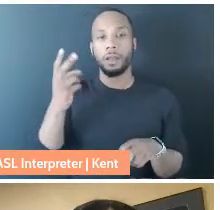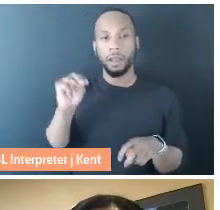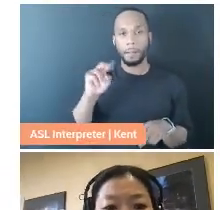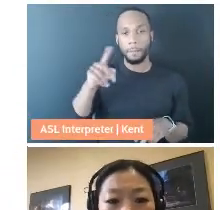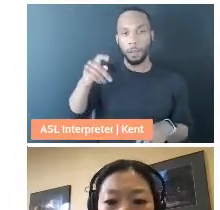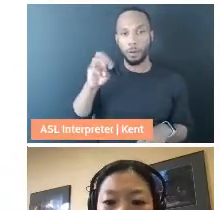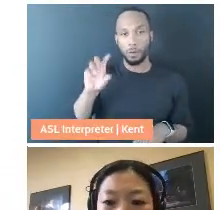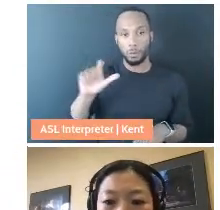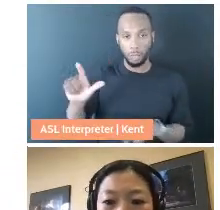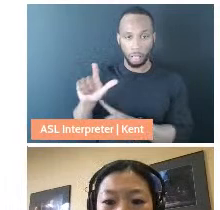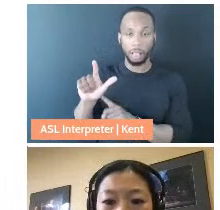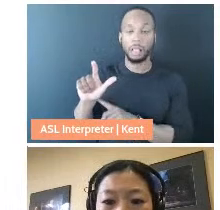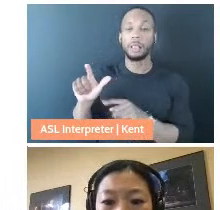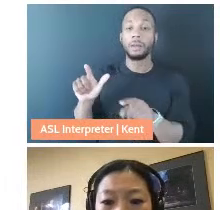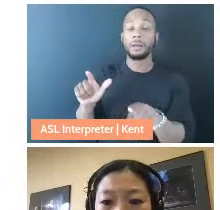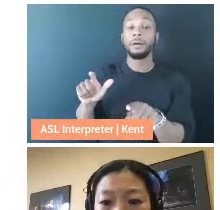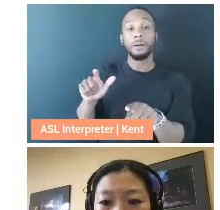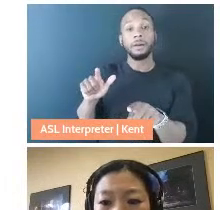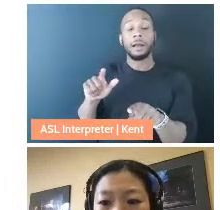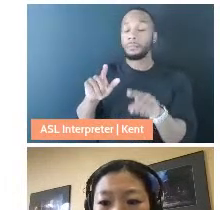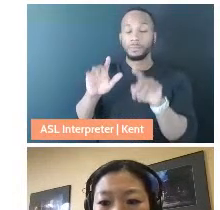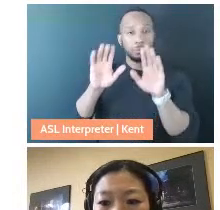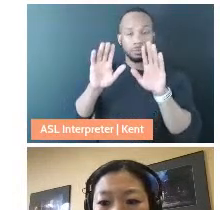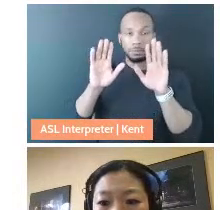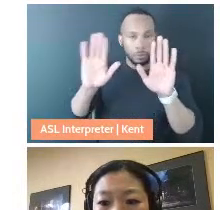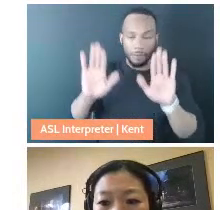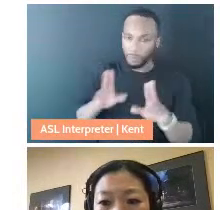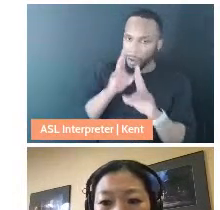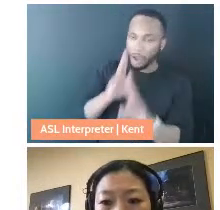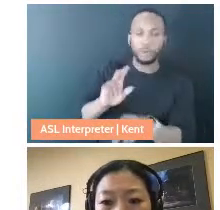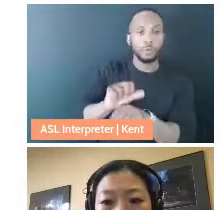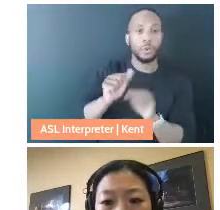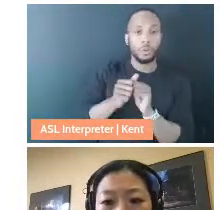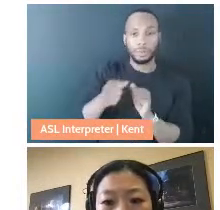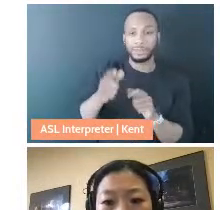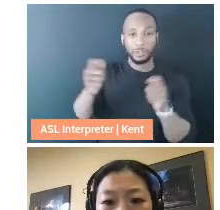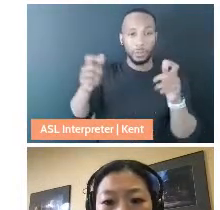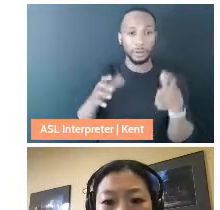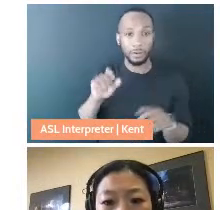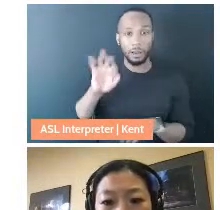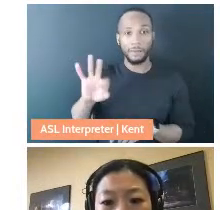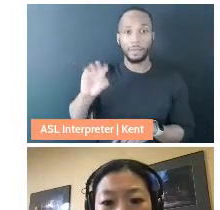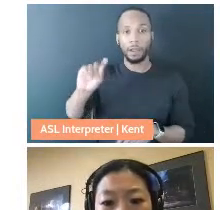who I am grateful and honored to work with as the director of the Othering & Belonging Institute